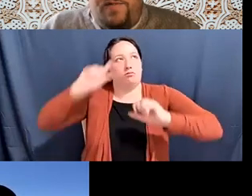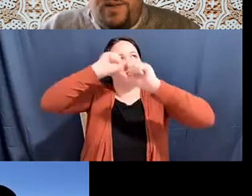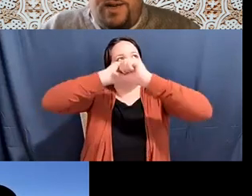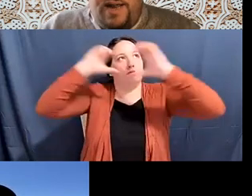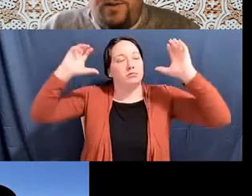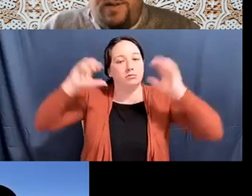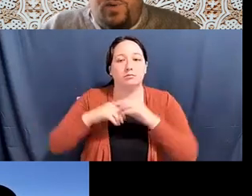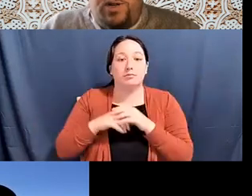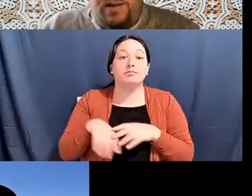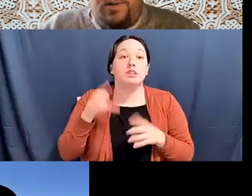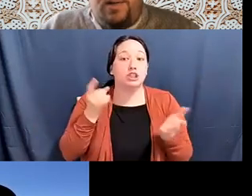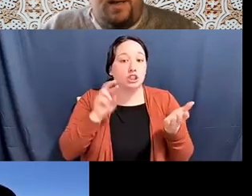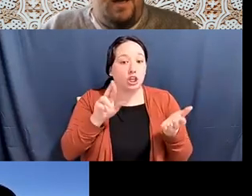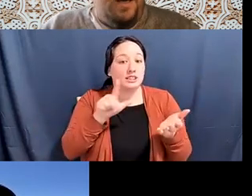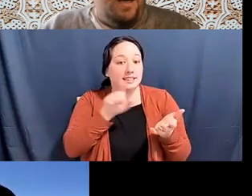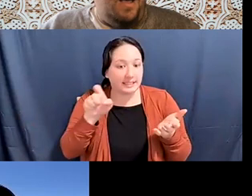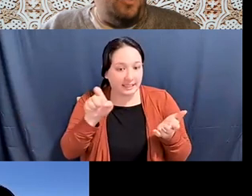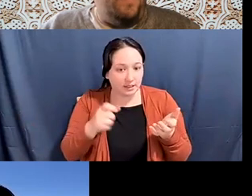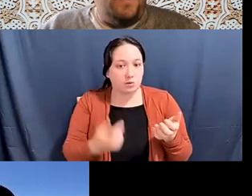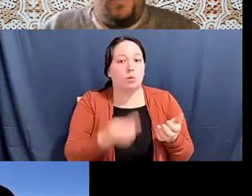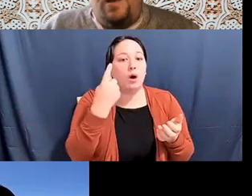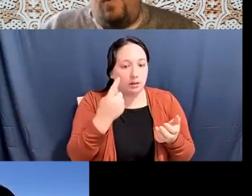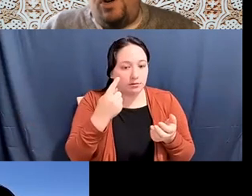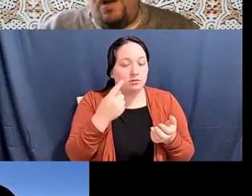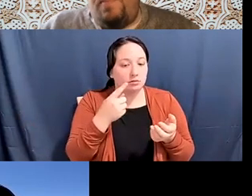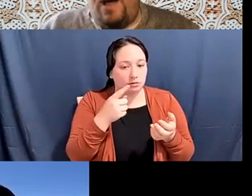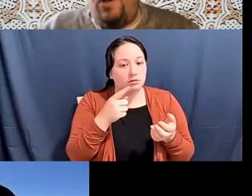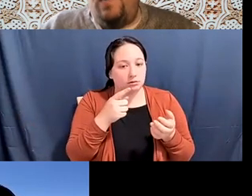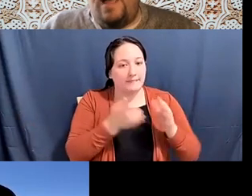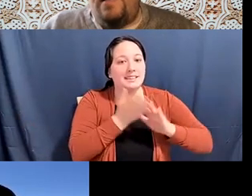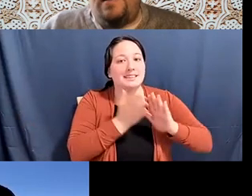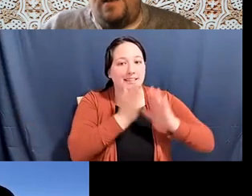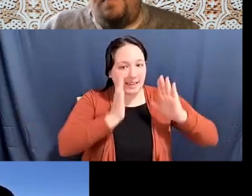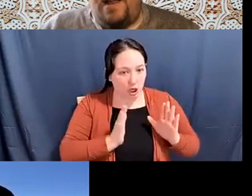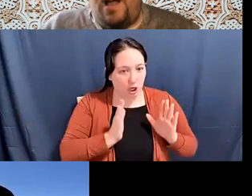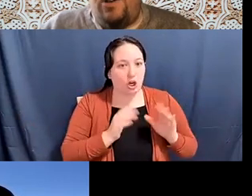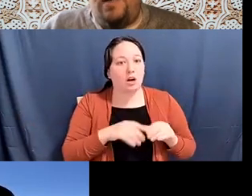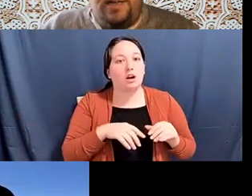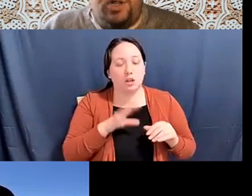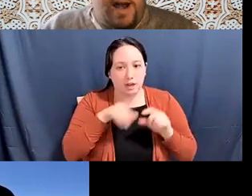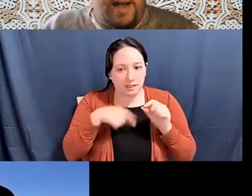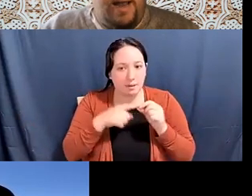Kyle Livie (he/him/his): facilitators of these workshops. She facilitated a workshop about using ethnic studies, pedagogies, and teaching writing.